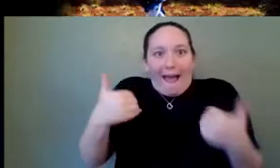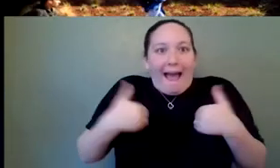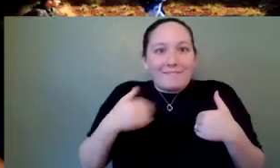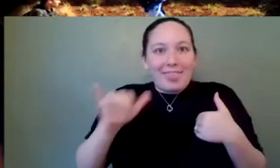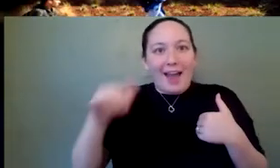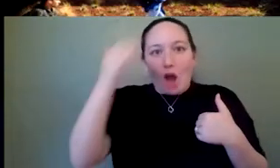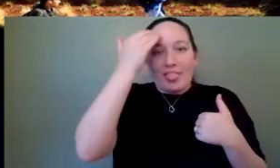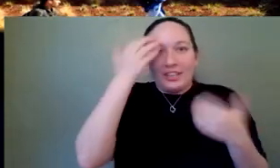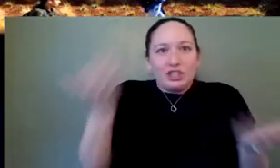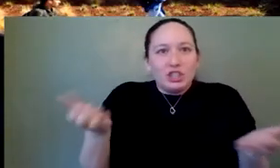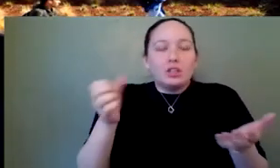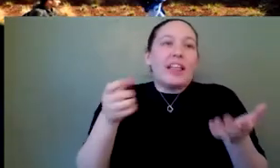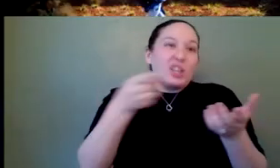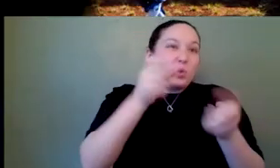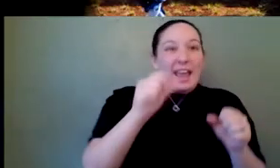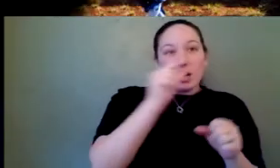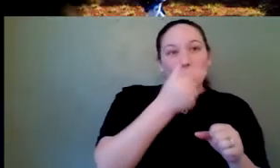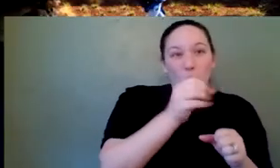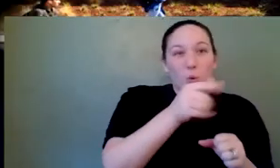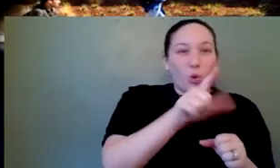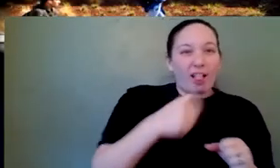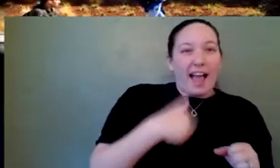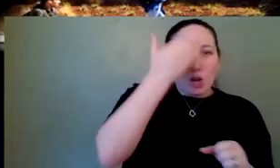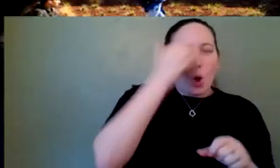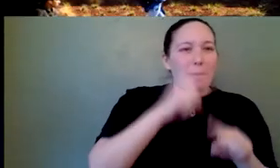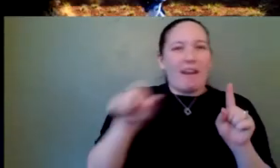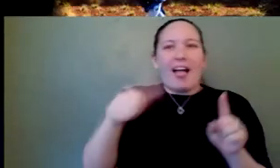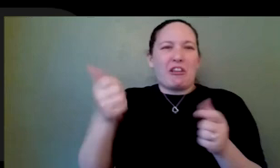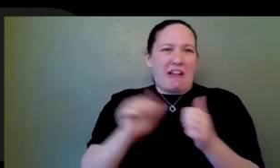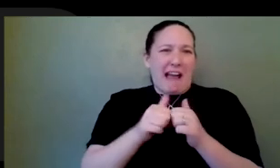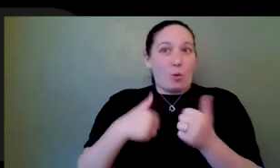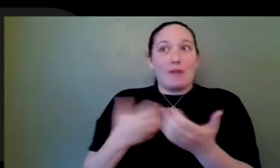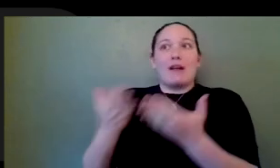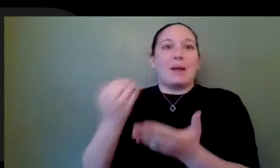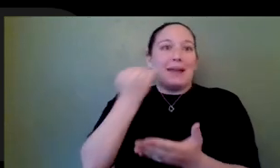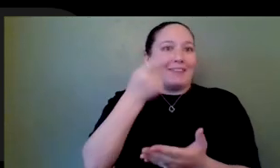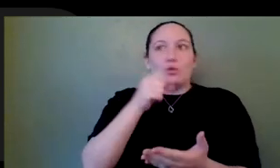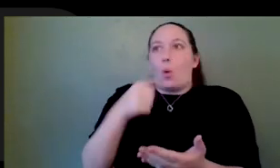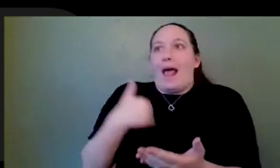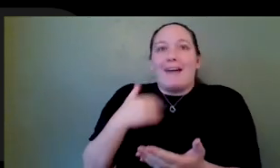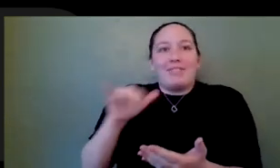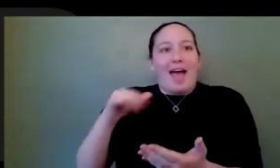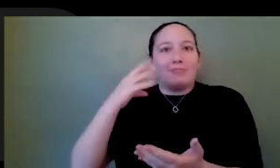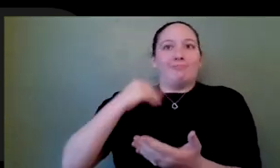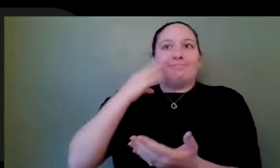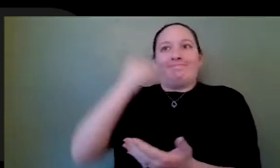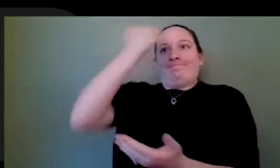Google. Is there anything anything else that you would recommend for somebody to do? Oh, I love this question so much because I like seeing what